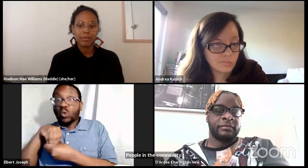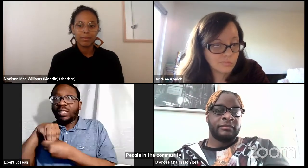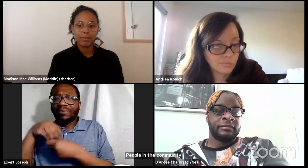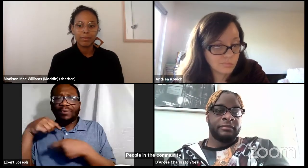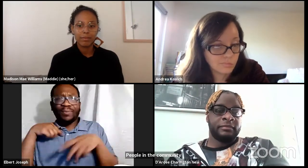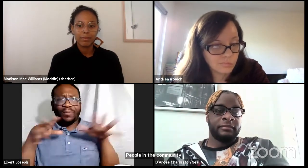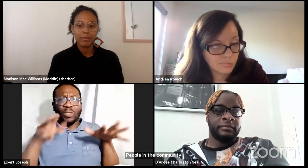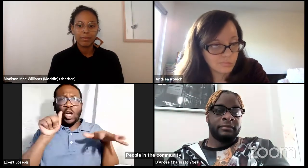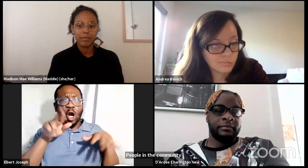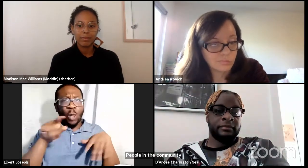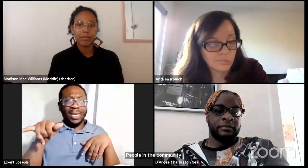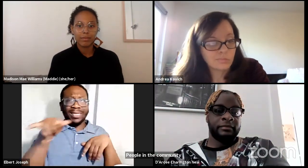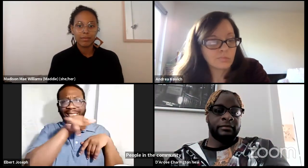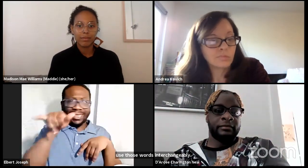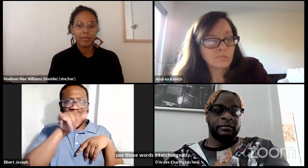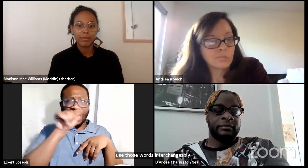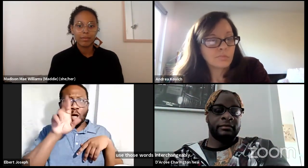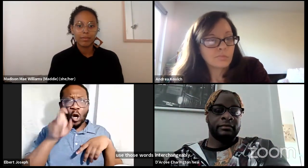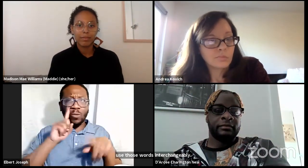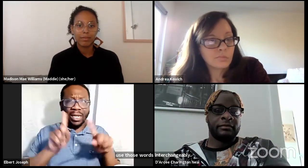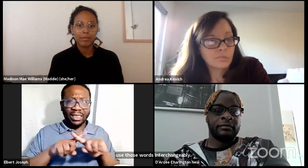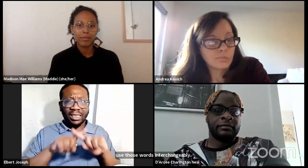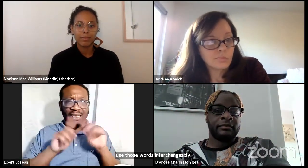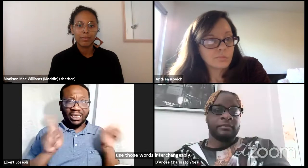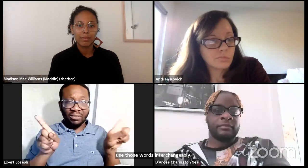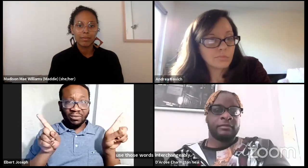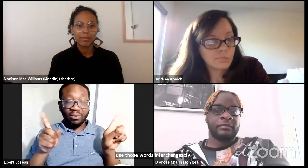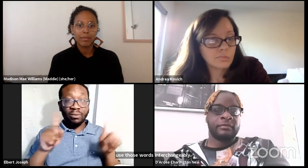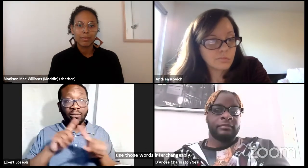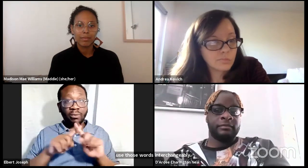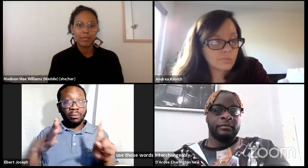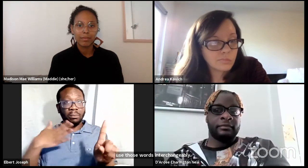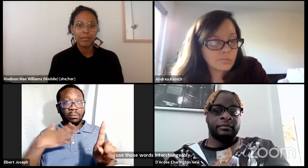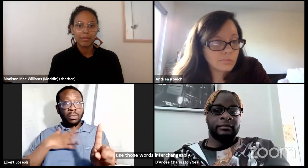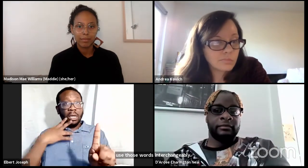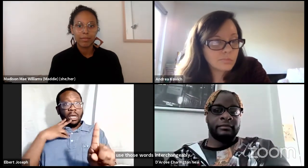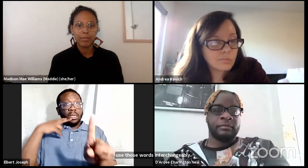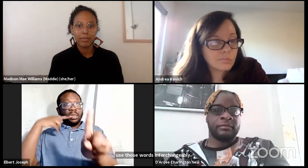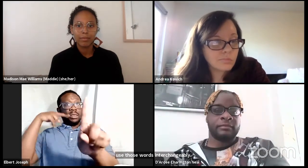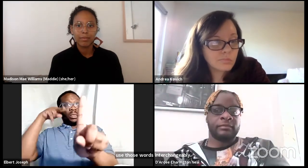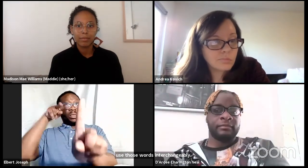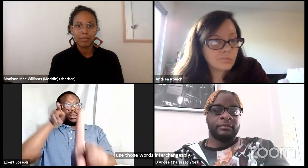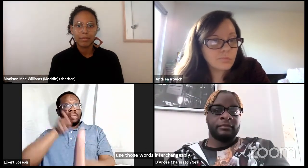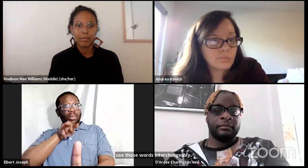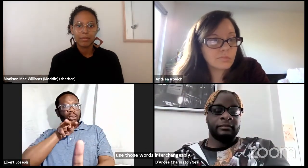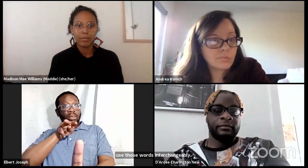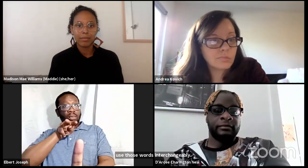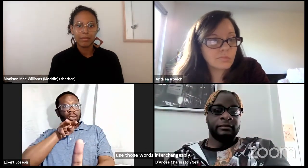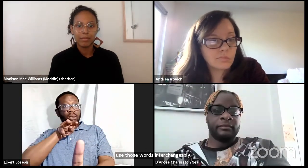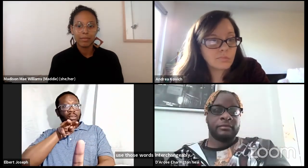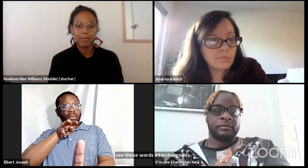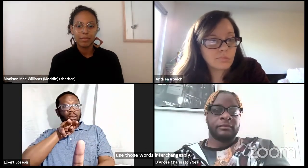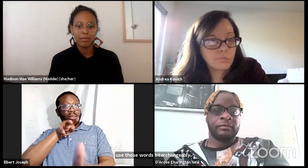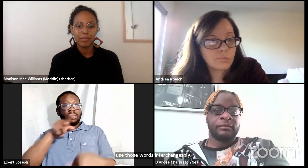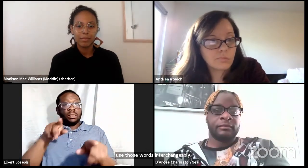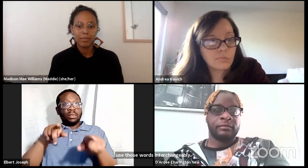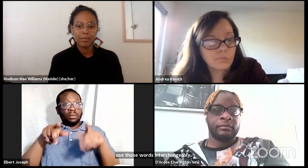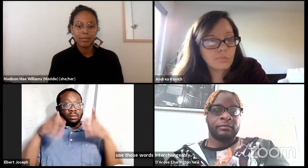and inclusion means diversity. But tonight I wanna take the time to parse out the two words. When I take a look